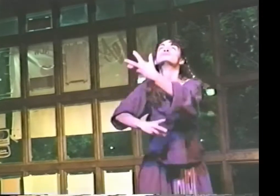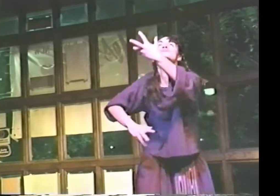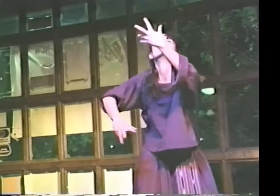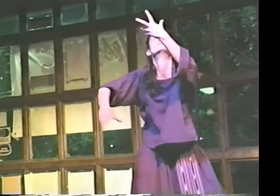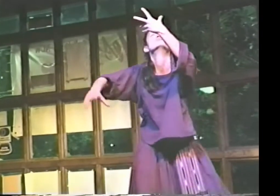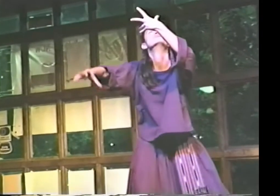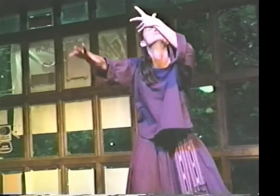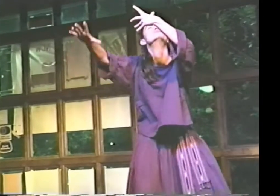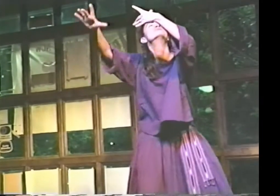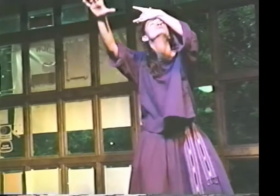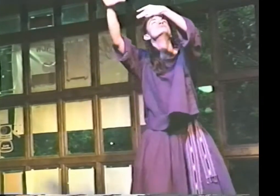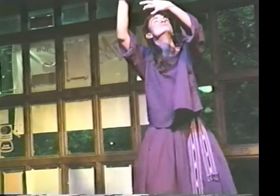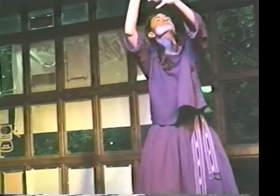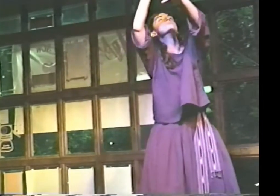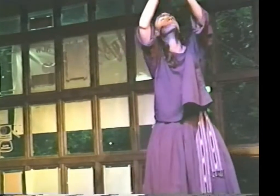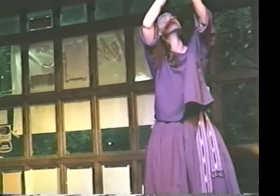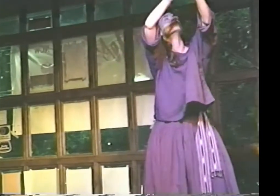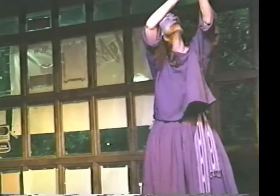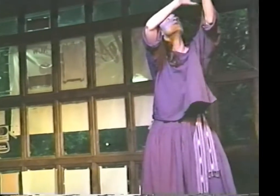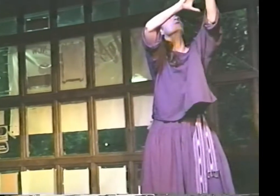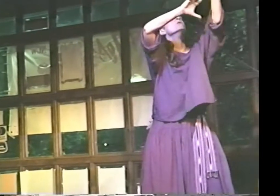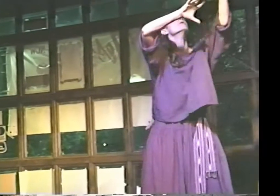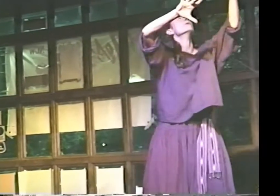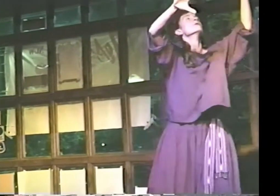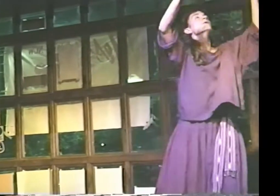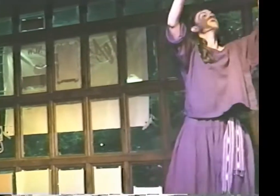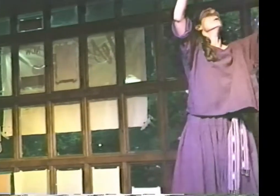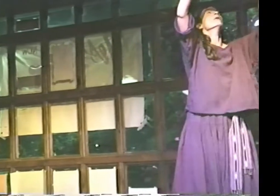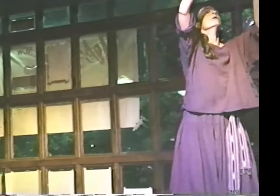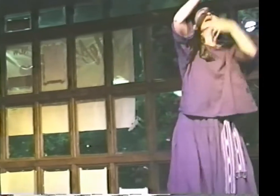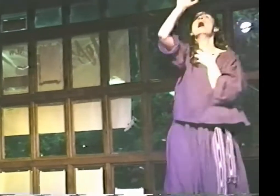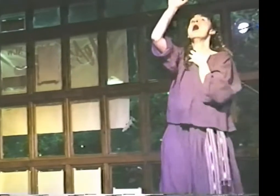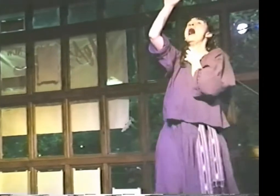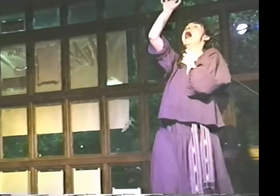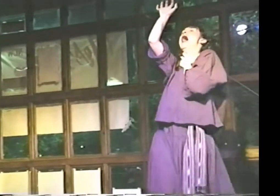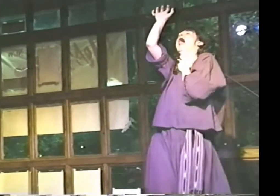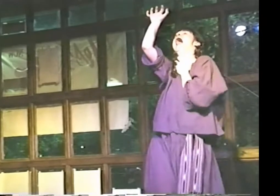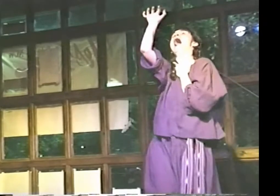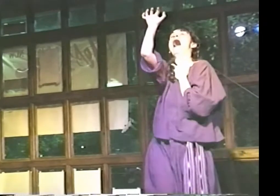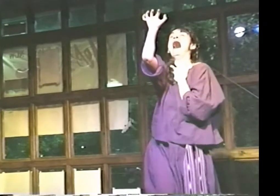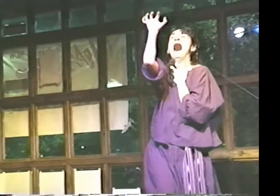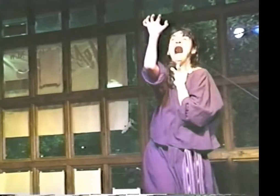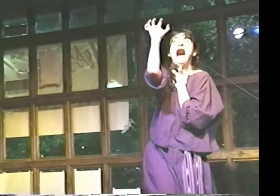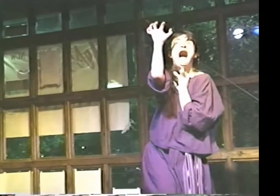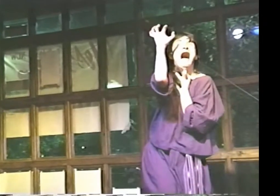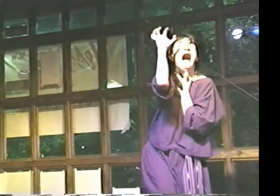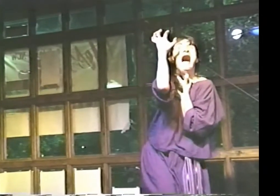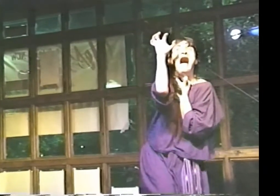"AND THE MIST IN THE BOX, AS THE WOMAN SCREAMS AND TEARS